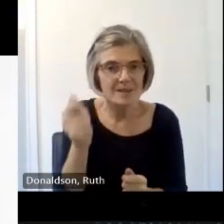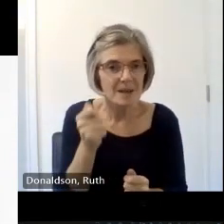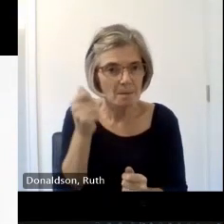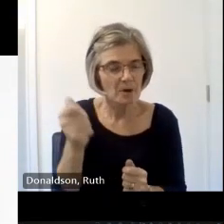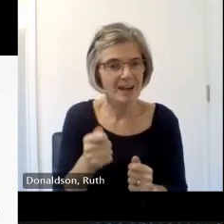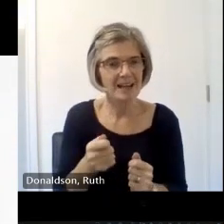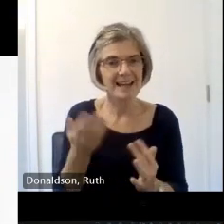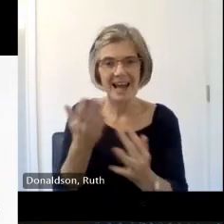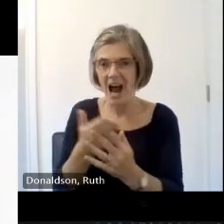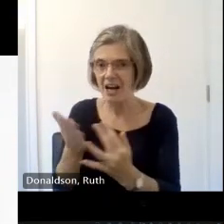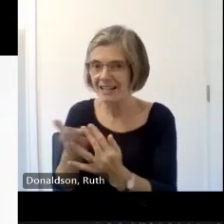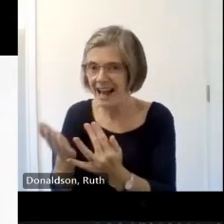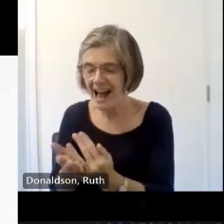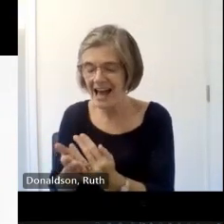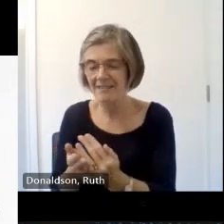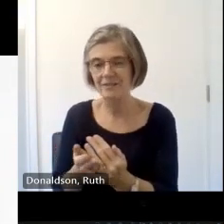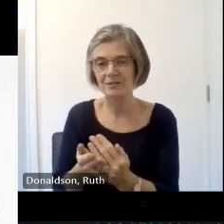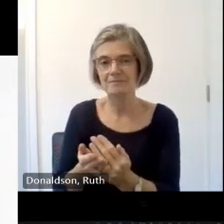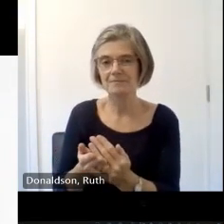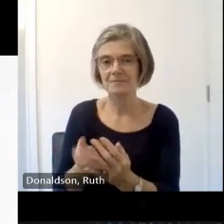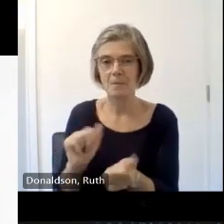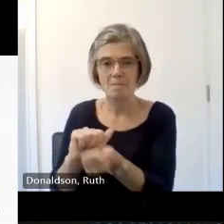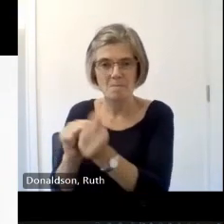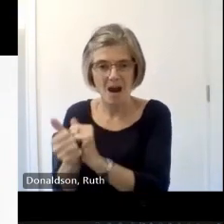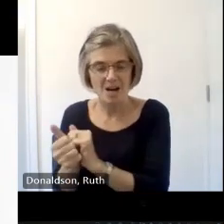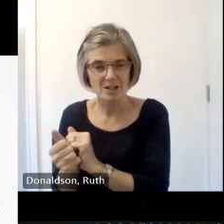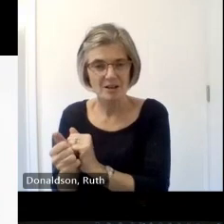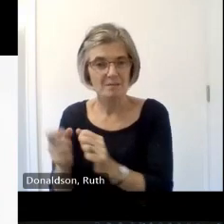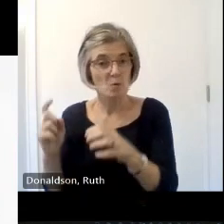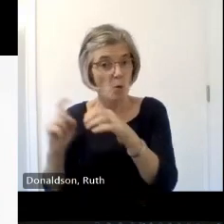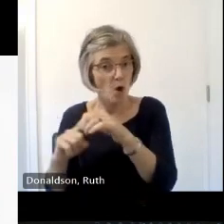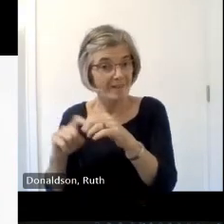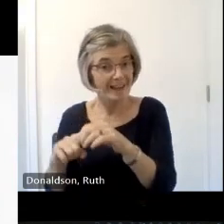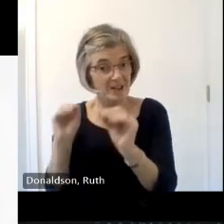Scotland we've helped give qualifications to people going on their digs um so if anyone's